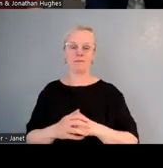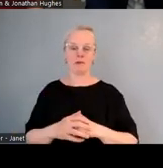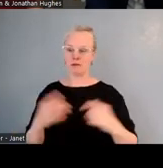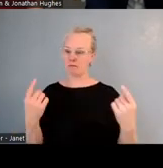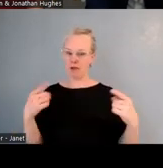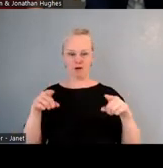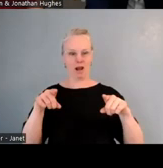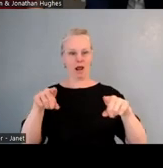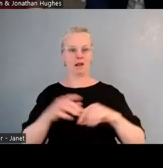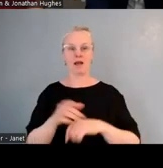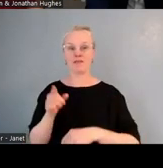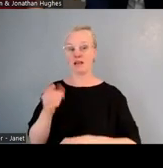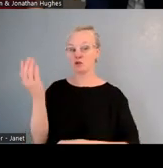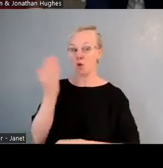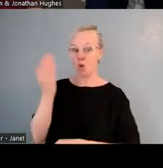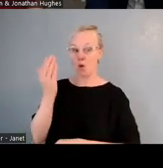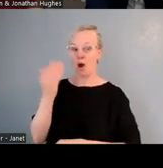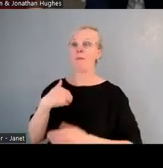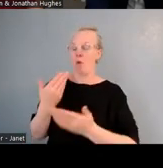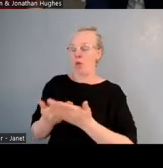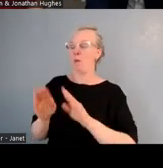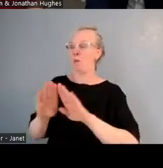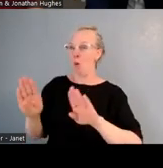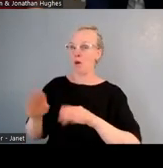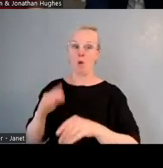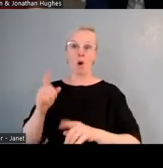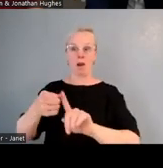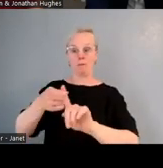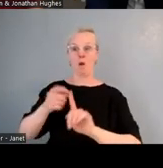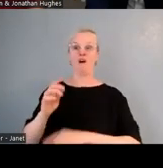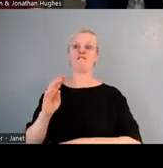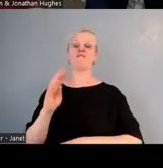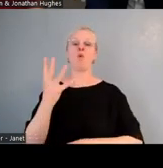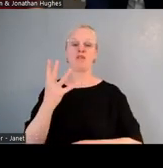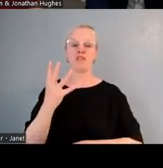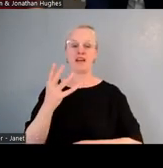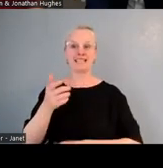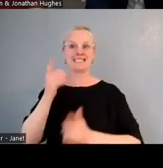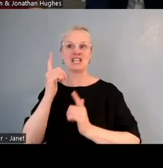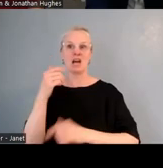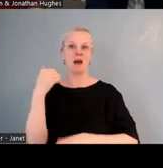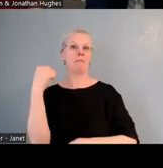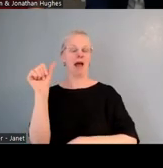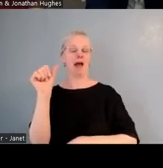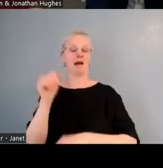was able to employ a fourth kaiako. And remember, this is all pre-COVID. So, life was lovely,